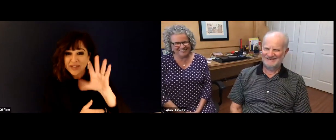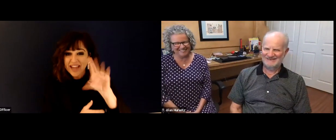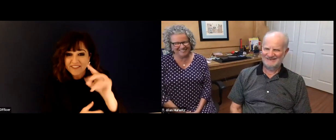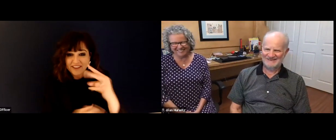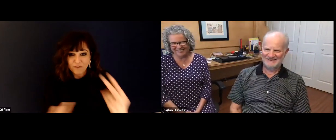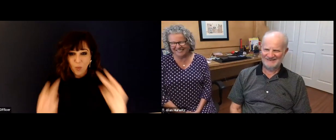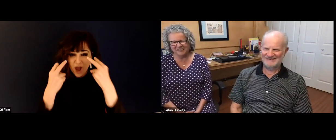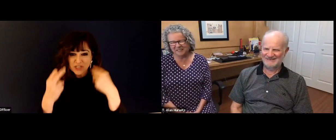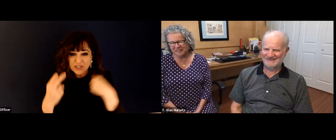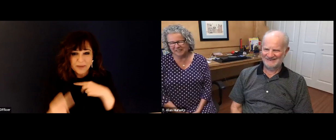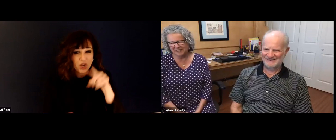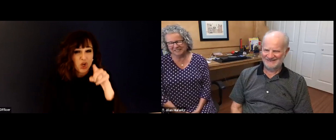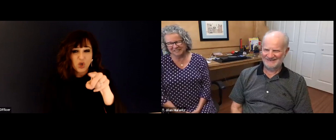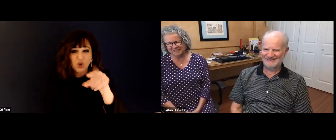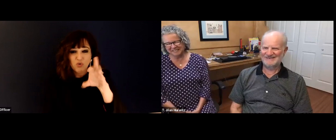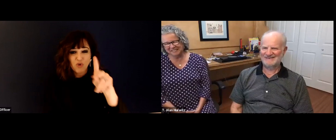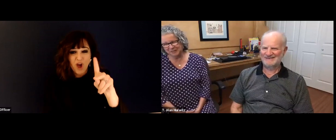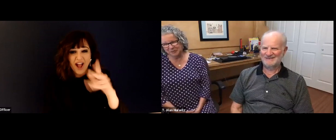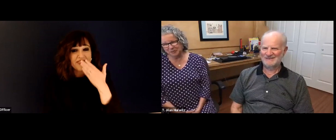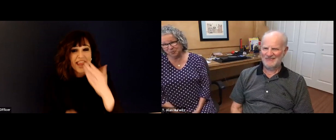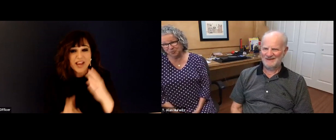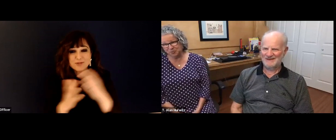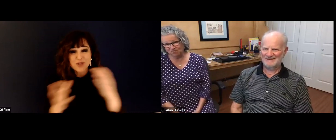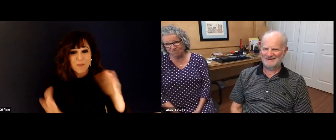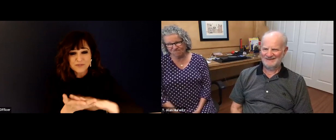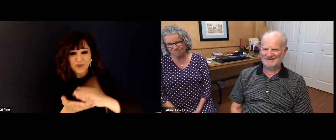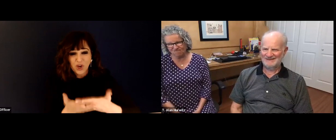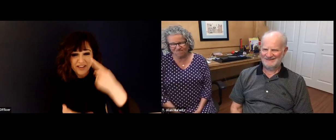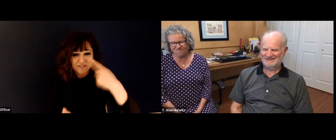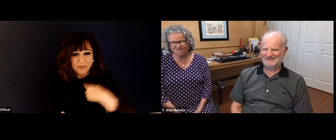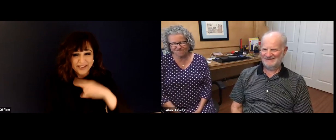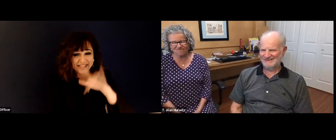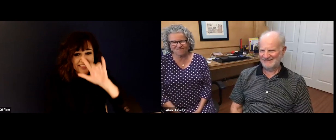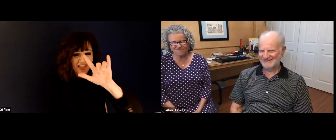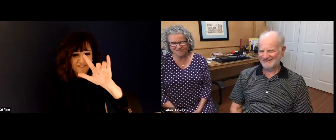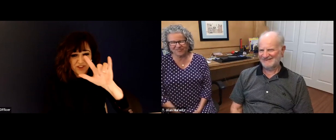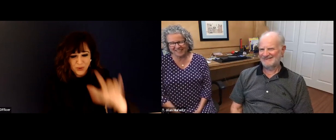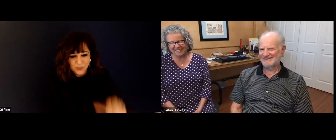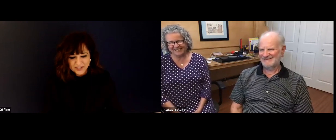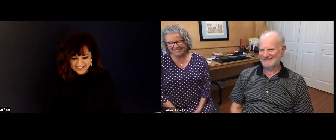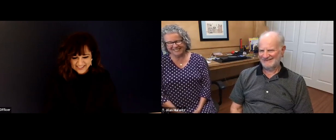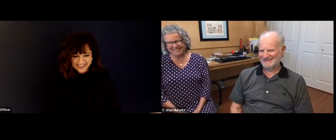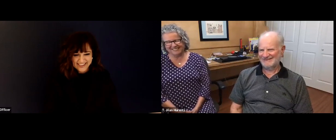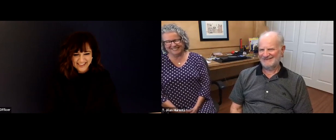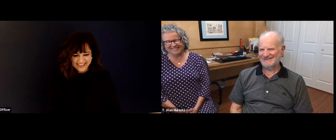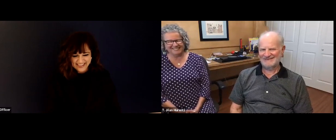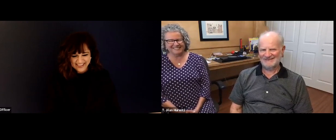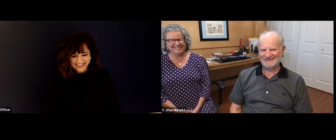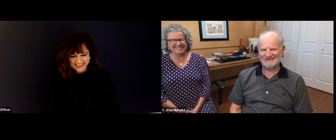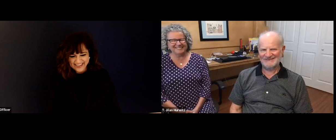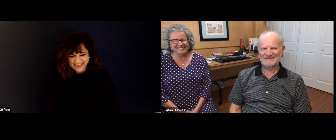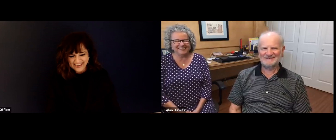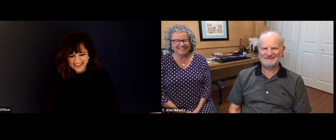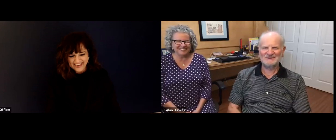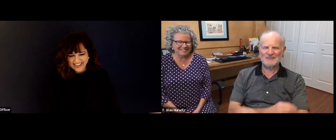I talk too much. And it just I burned the food. So I just ended up cleaning up, which is fine. Hey, David, if you're watching